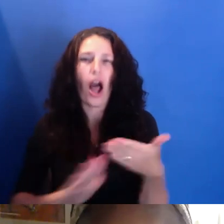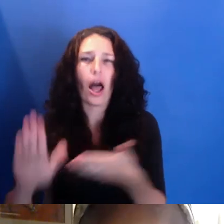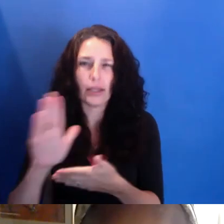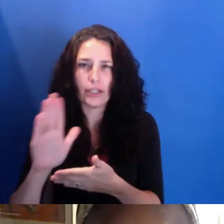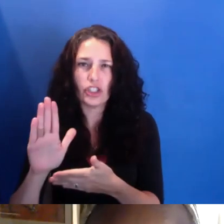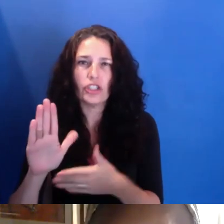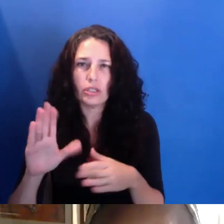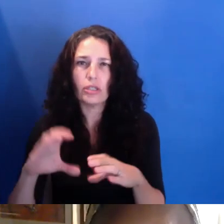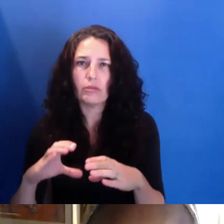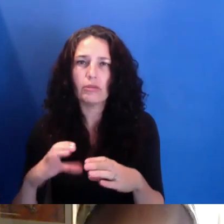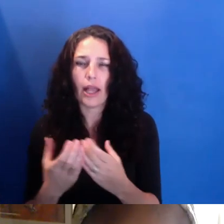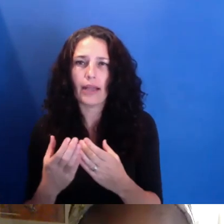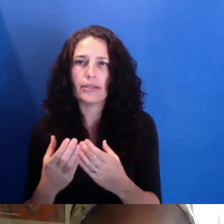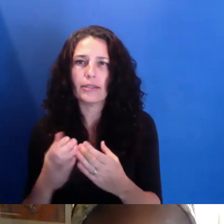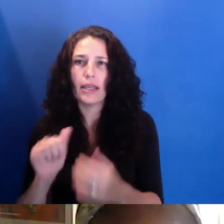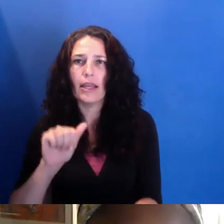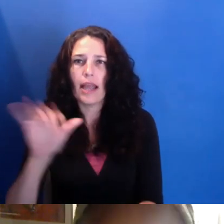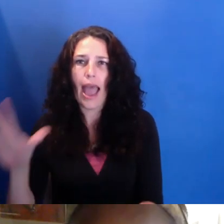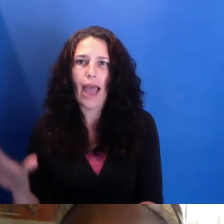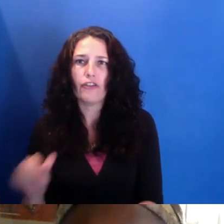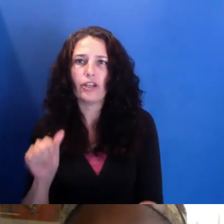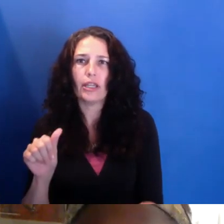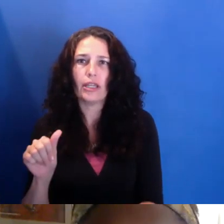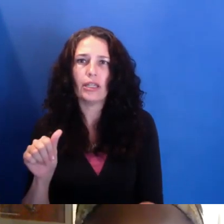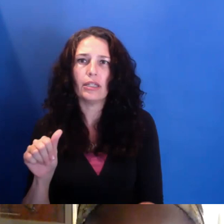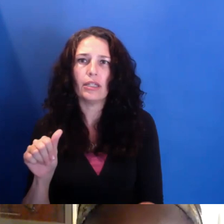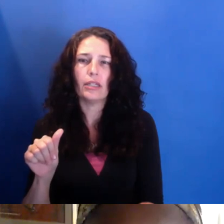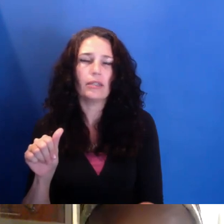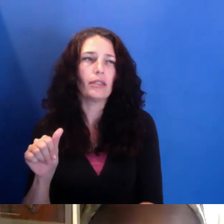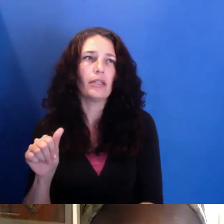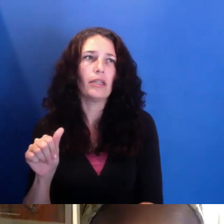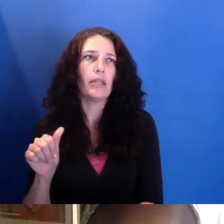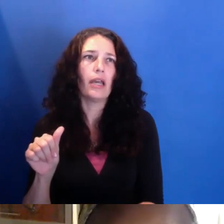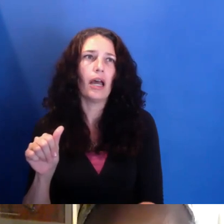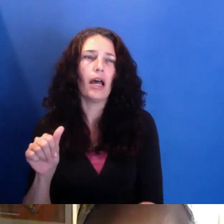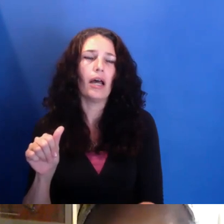Louis's class was within that-- that major that I was pursuing.